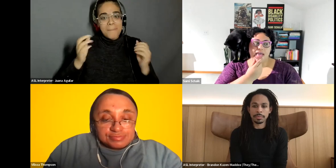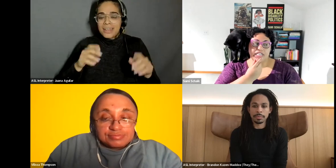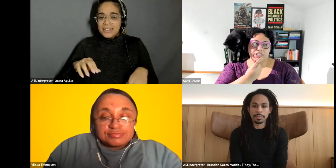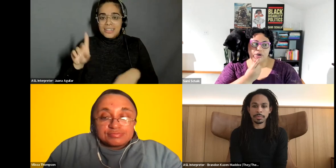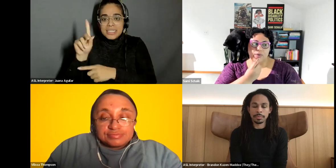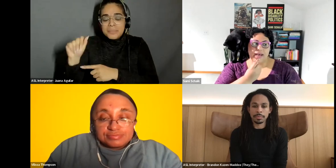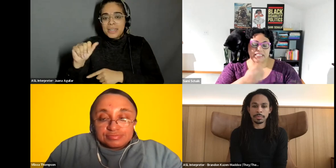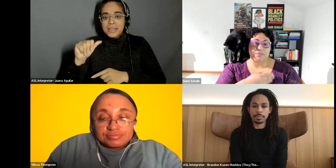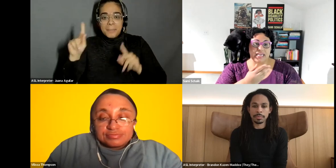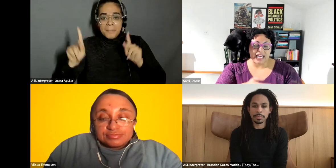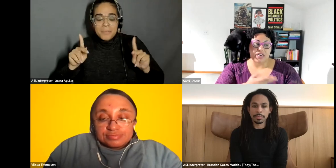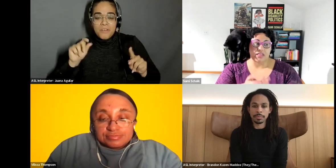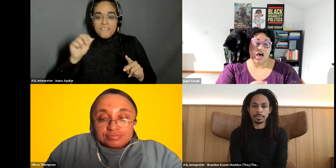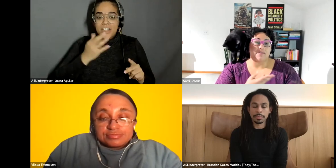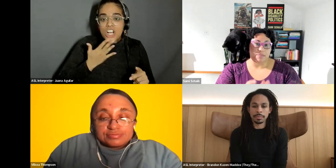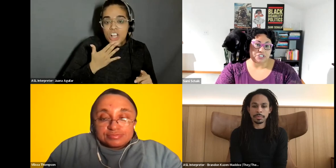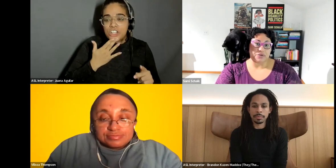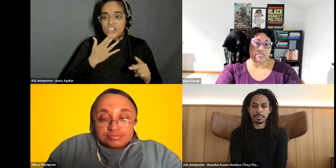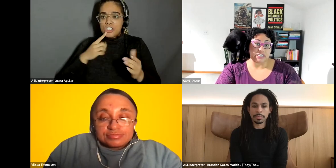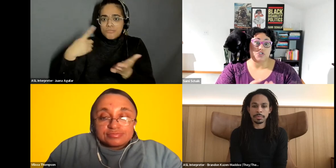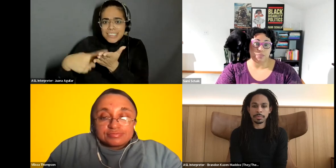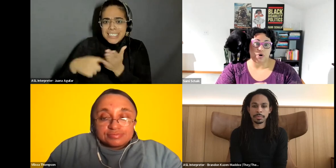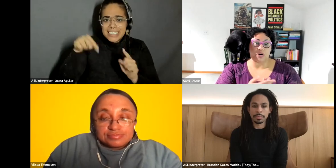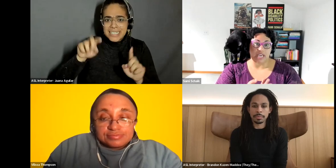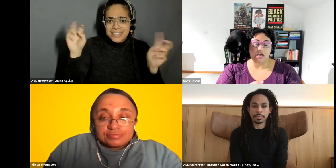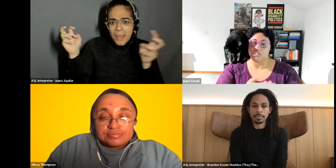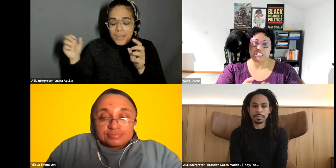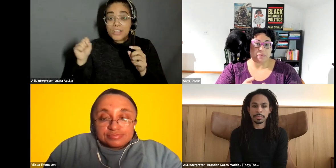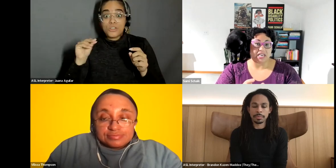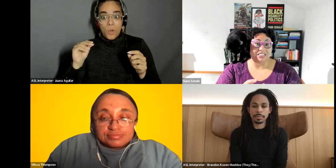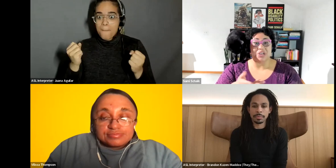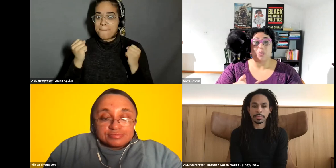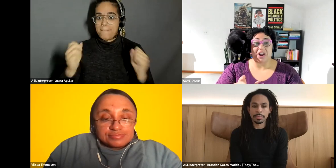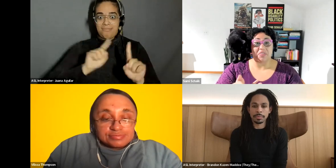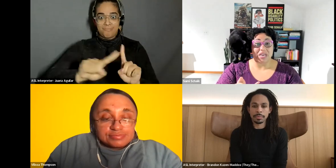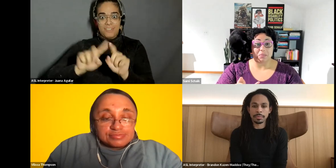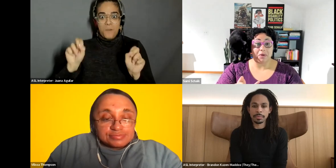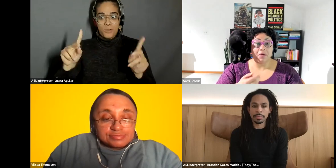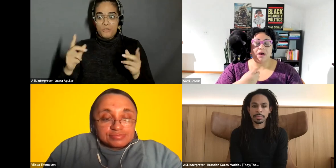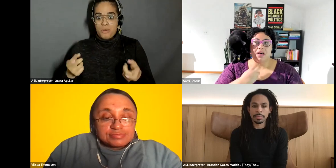Sami Schalk: And so I was being given a lot of opportunities super early on, just because there weren't other people.